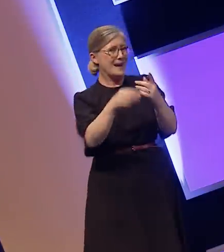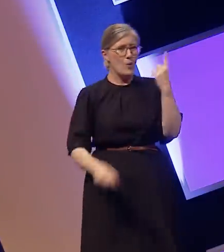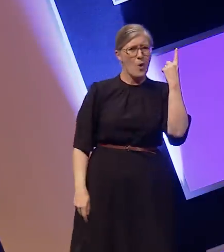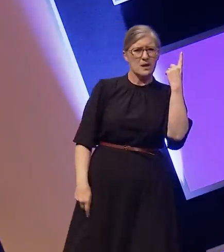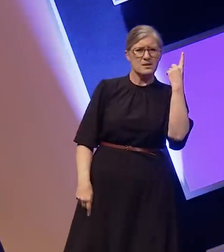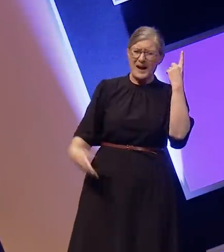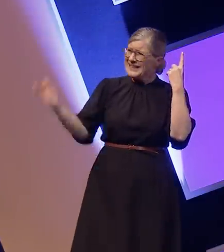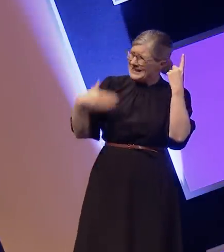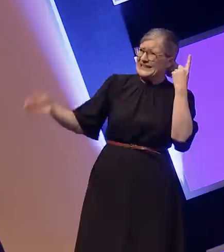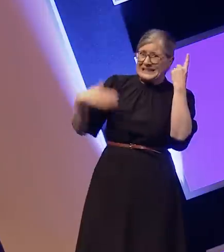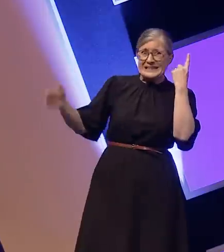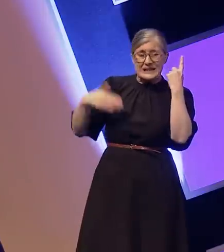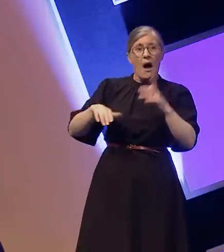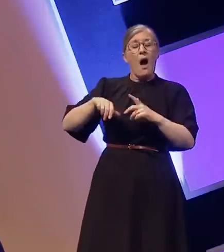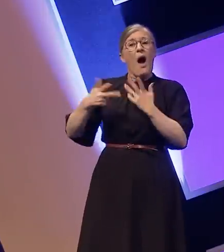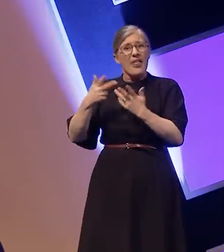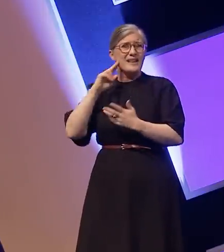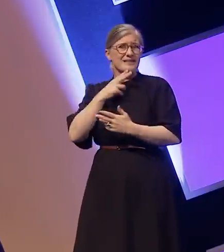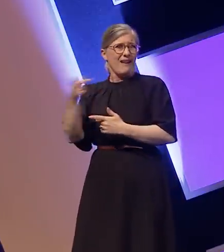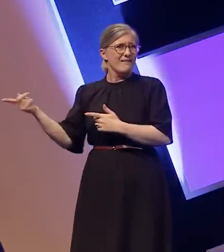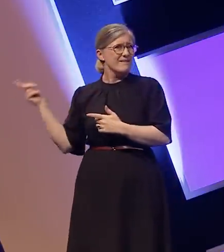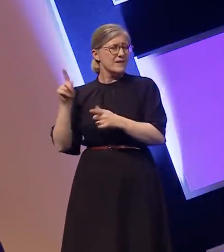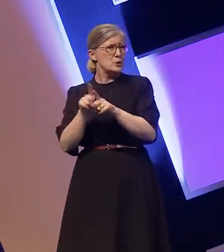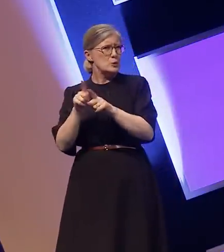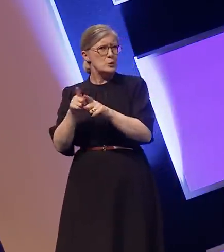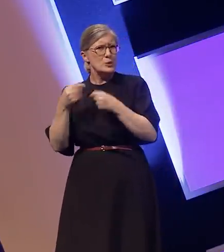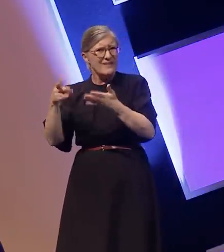and not only in front of camera or the audience, but also behind the scenes too.